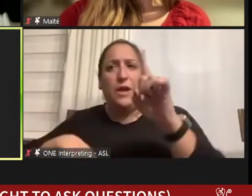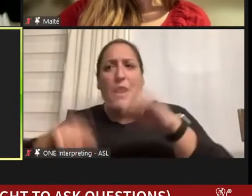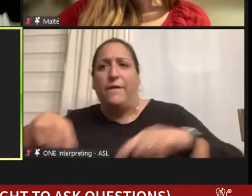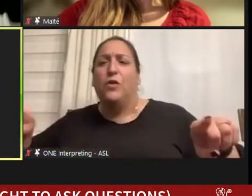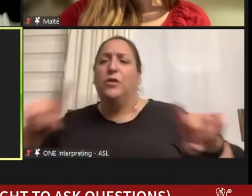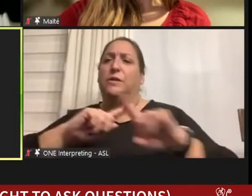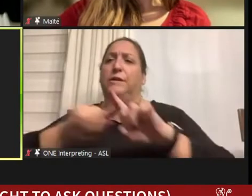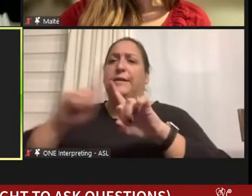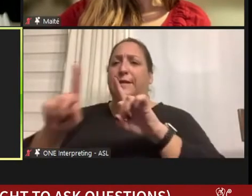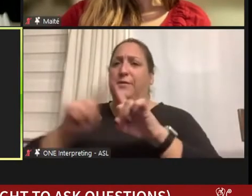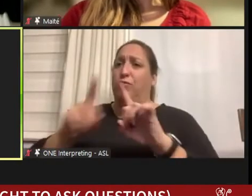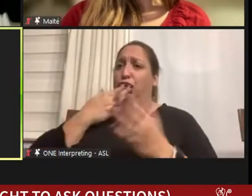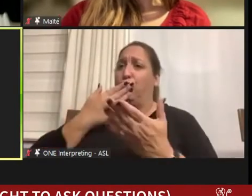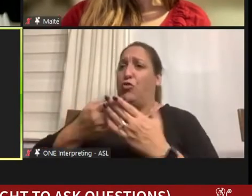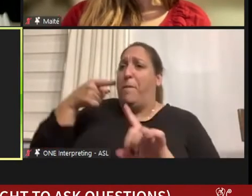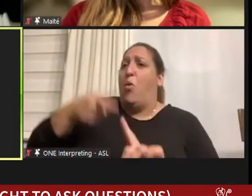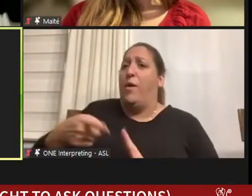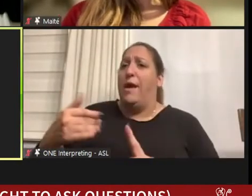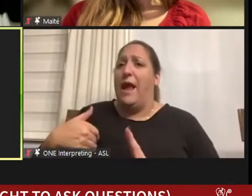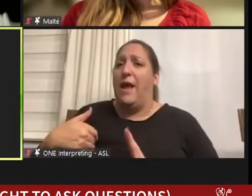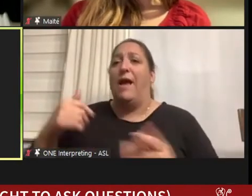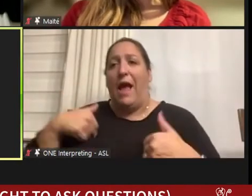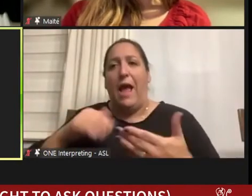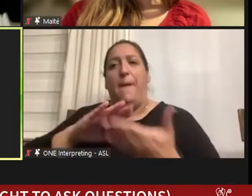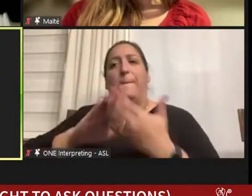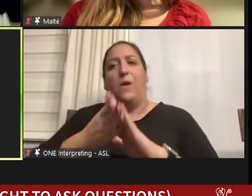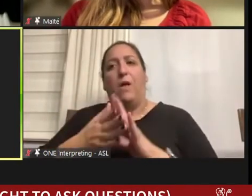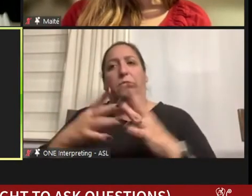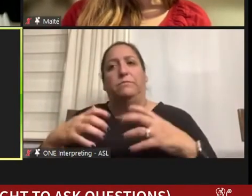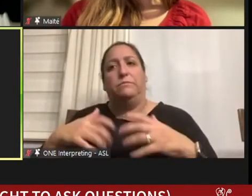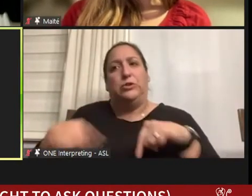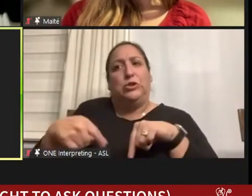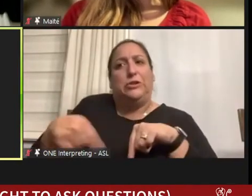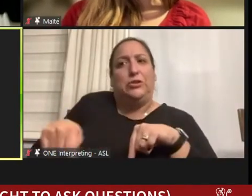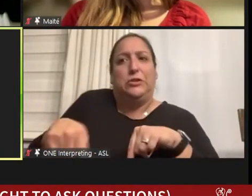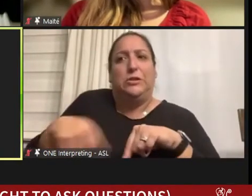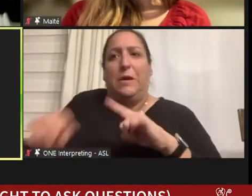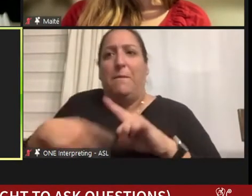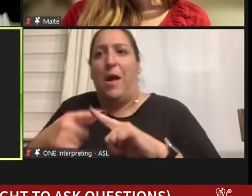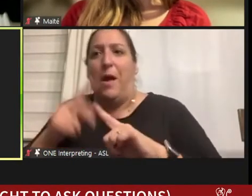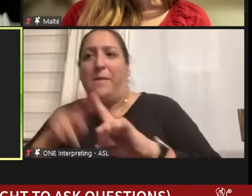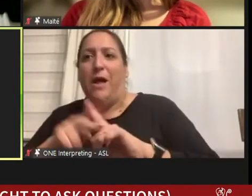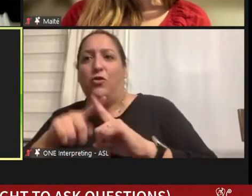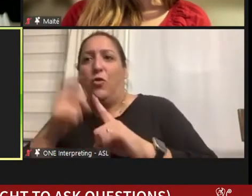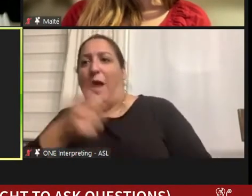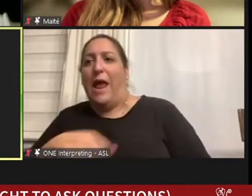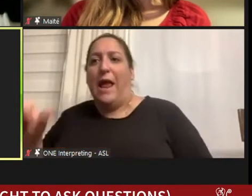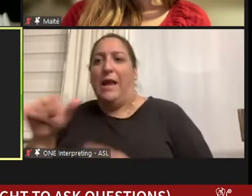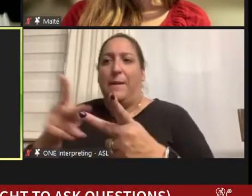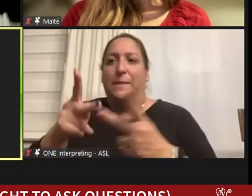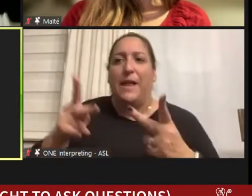point critical I become extremely anxious about applying to any place for job or it's not a part